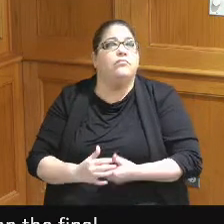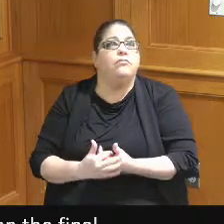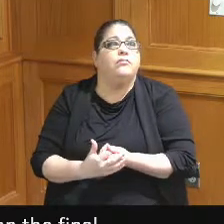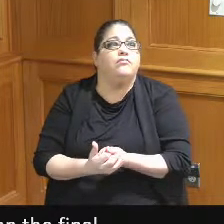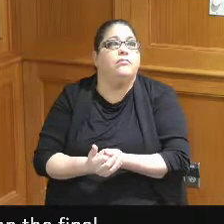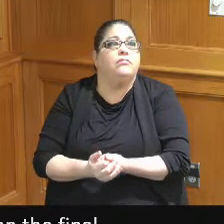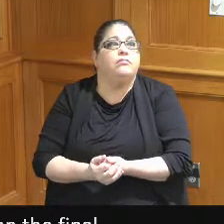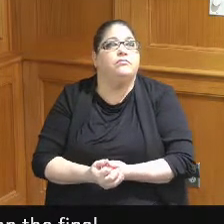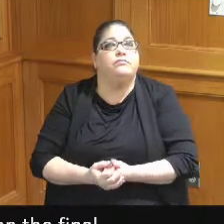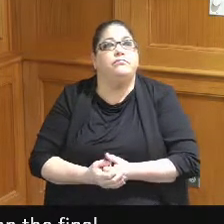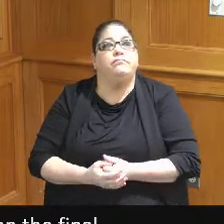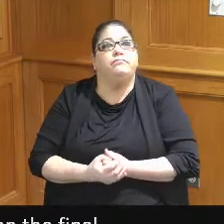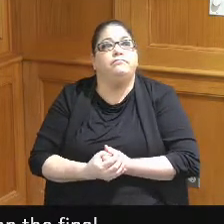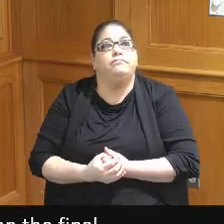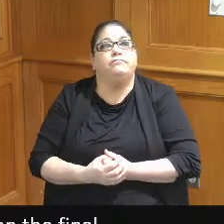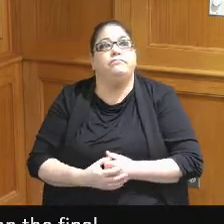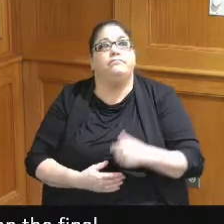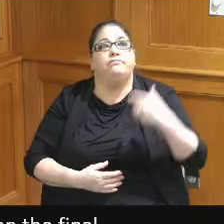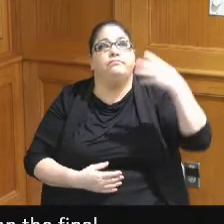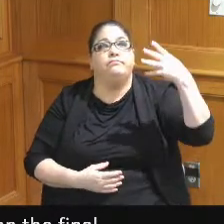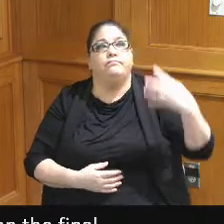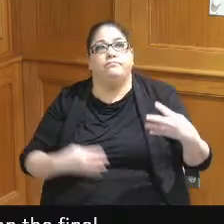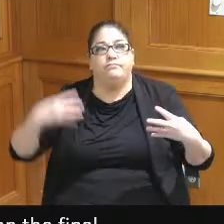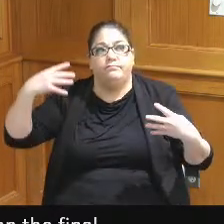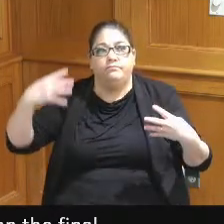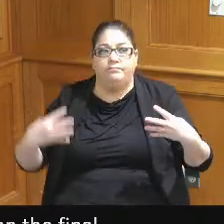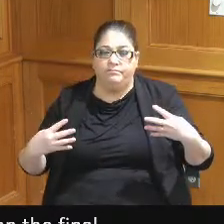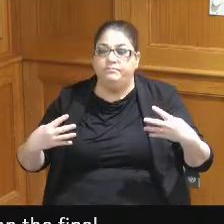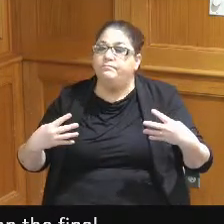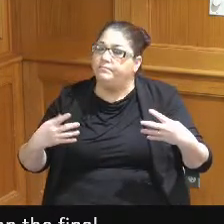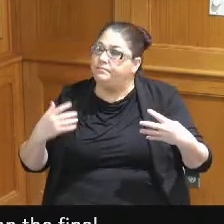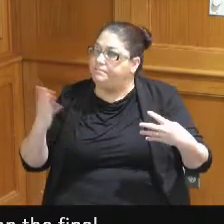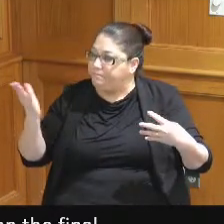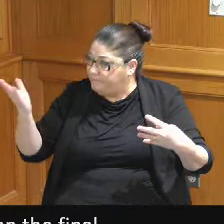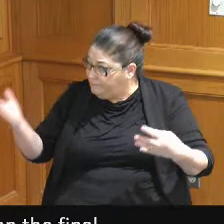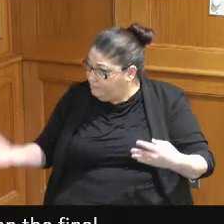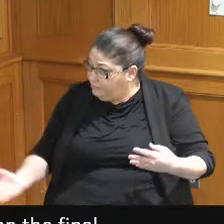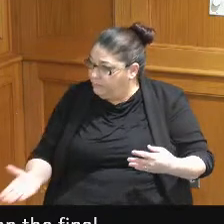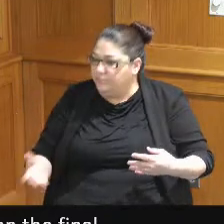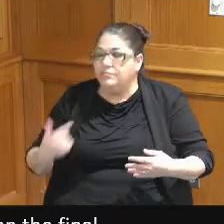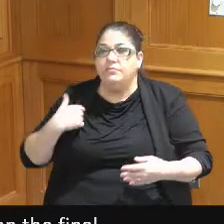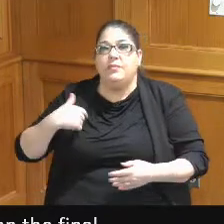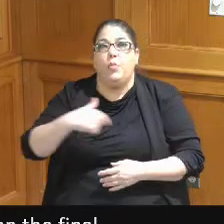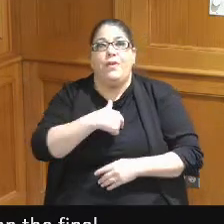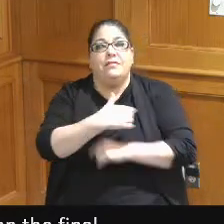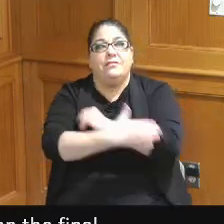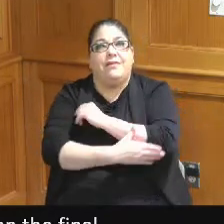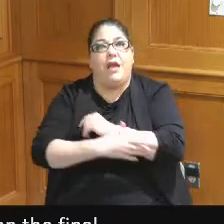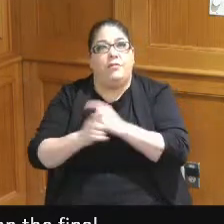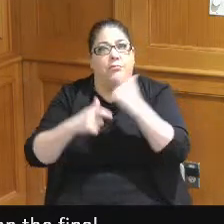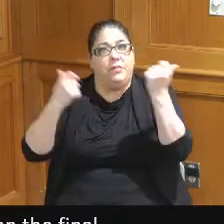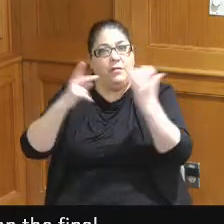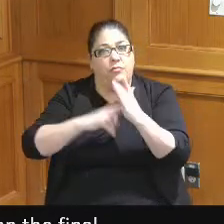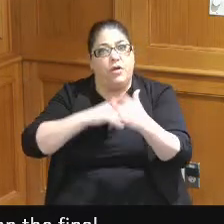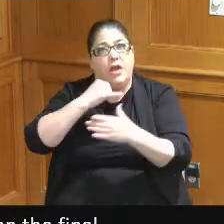here are all the projects not all of them but some big ones that we as a county have to consider